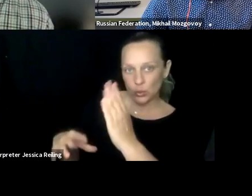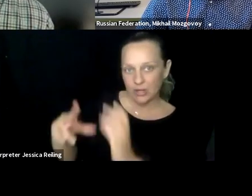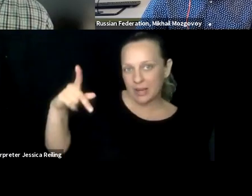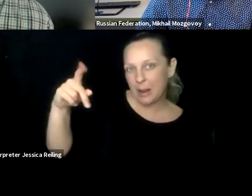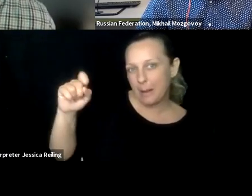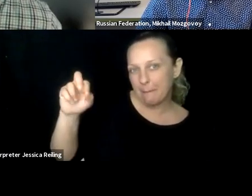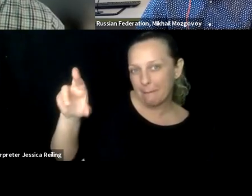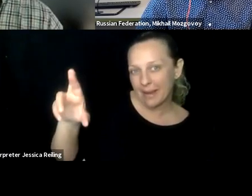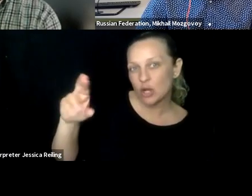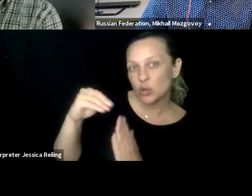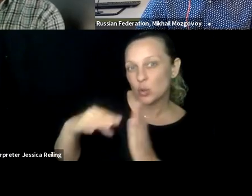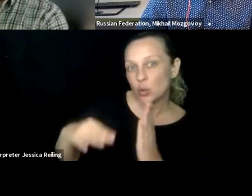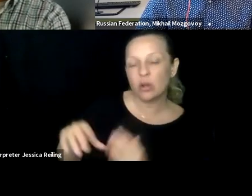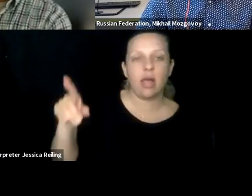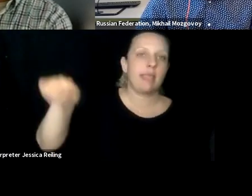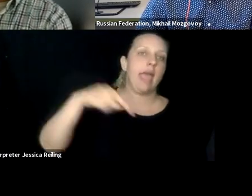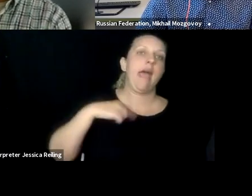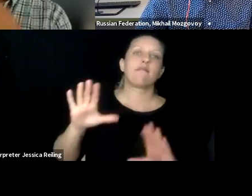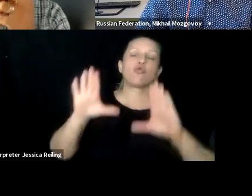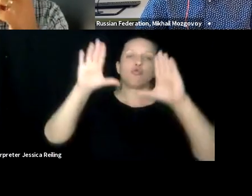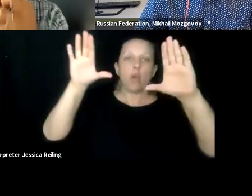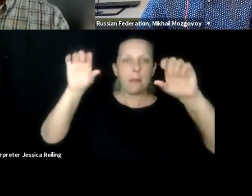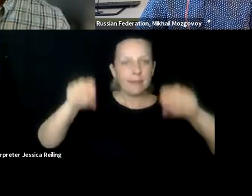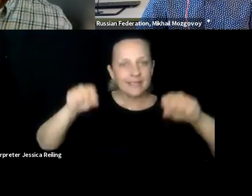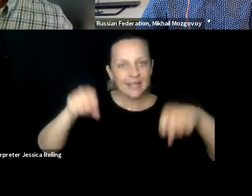like to mention is as you said, peer students. I